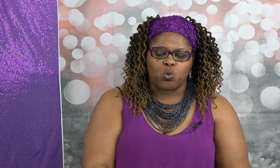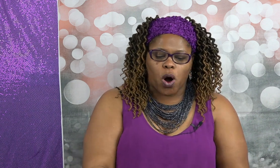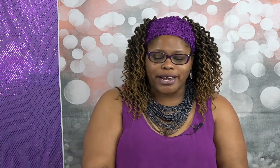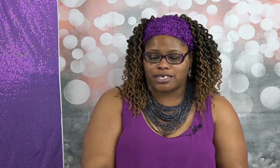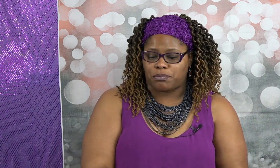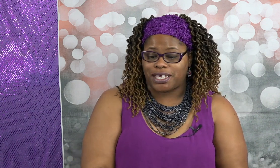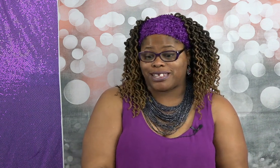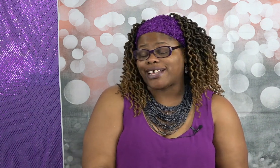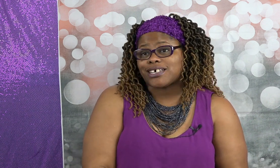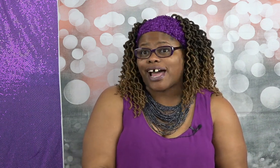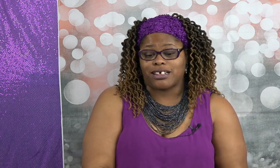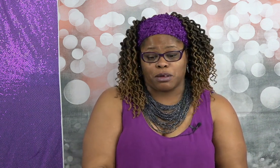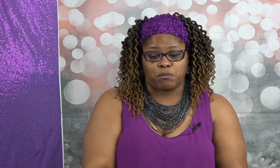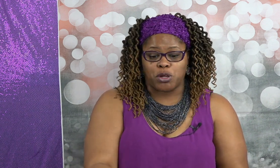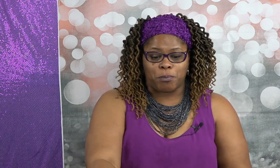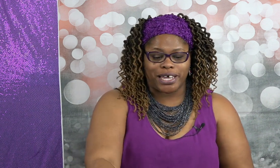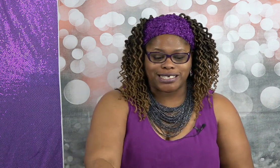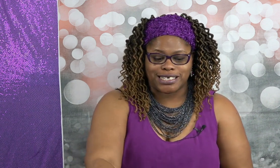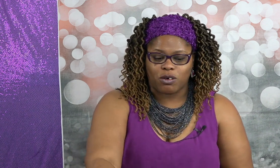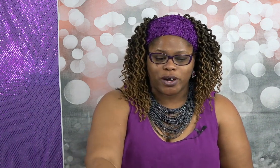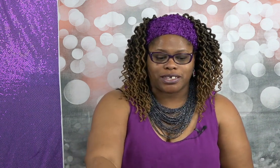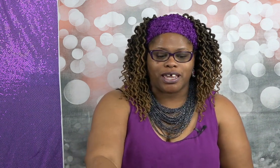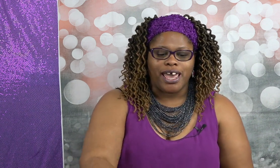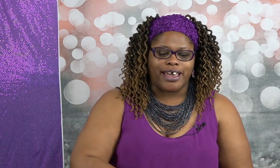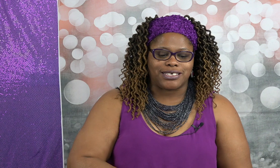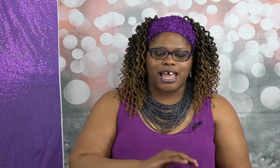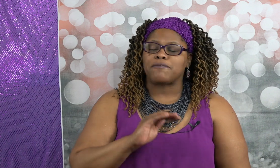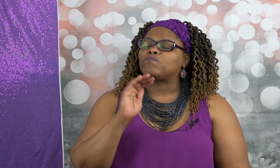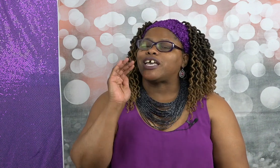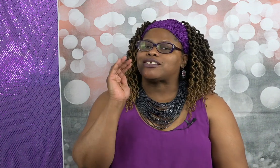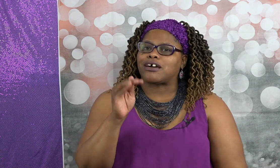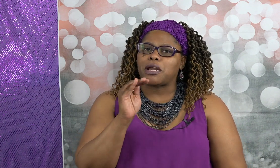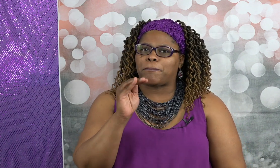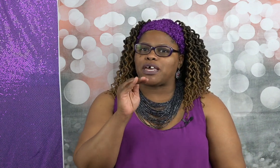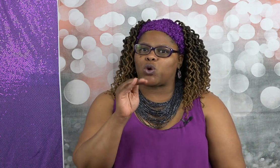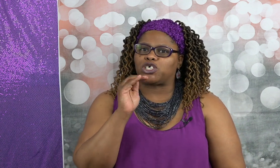wanted to be that's kind of the biggest thing with it is that it's gonna be what